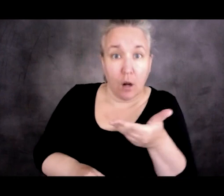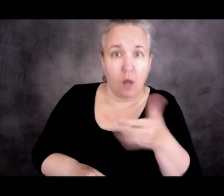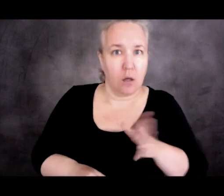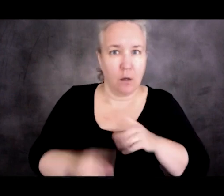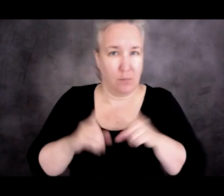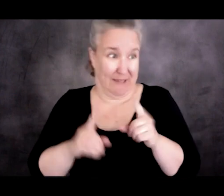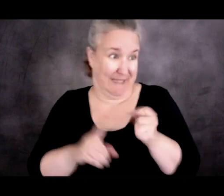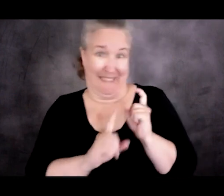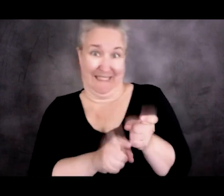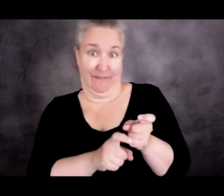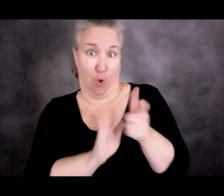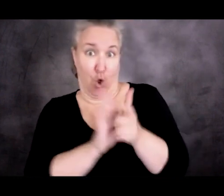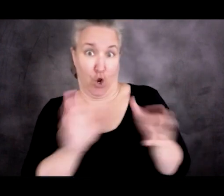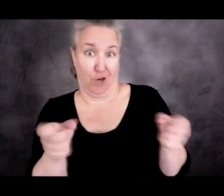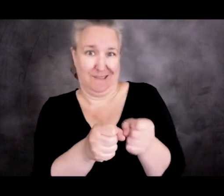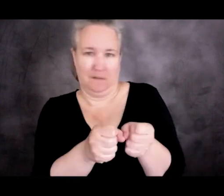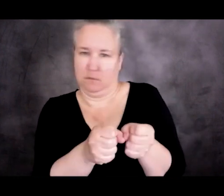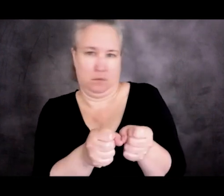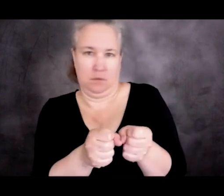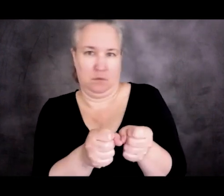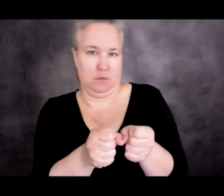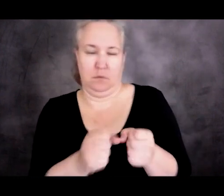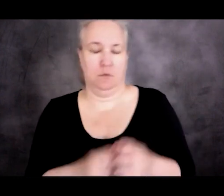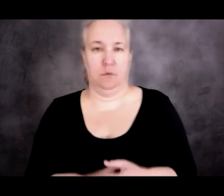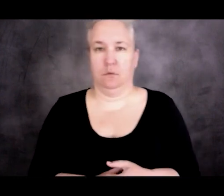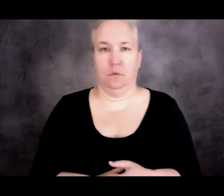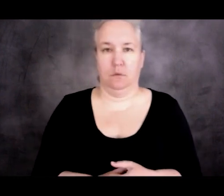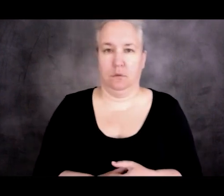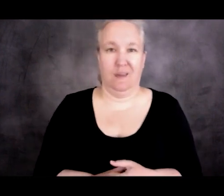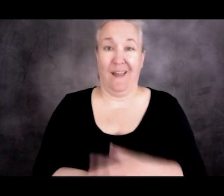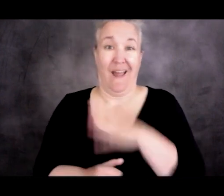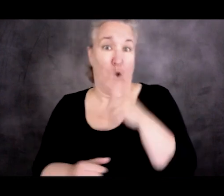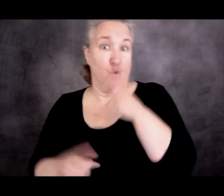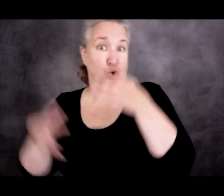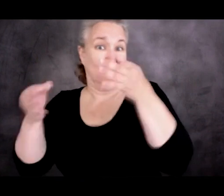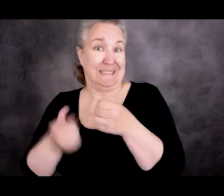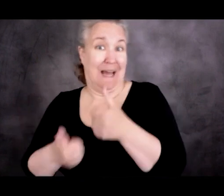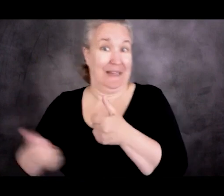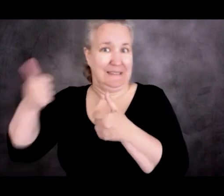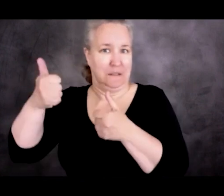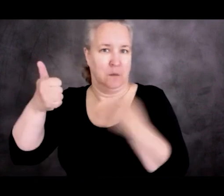And the decision is made simply by one person, the person who adjudicates the case.